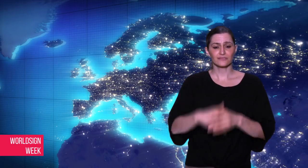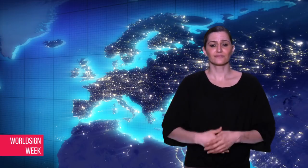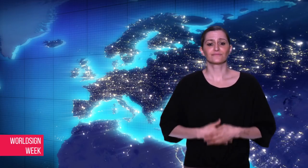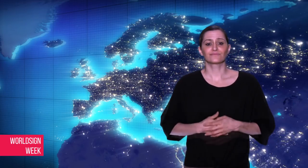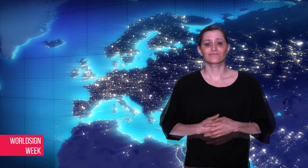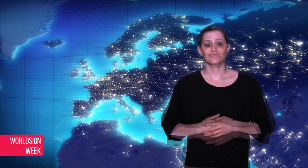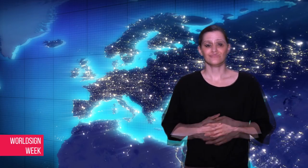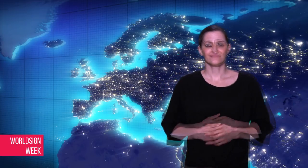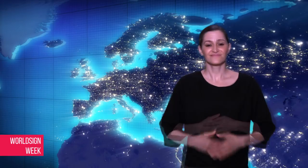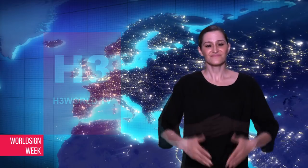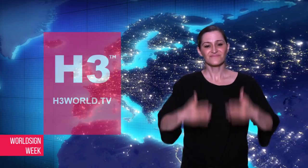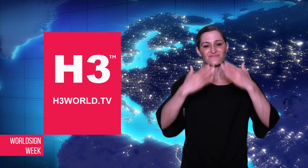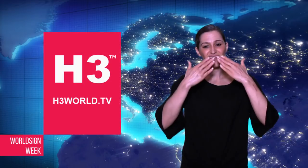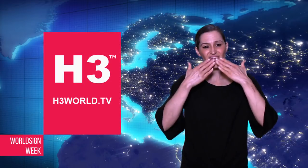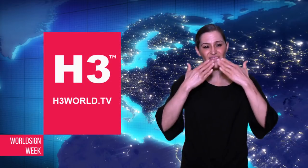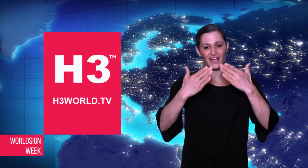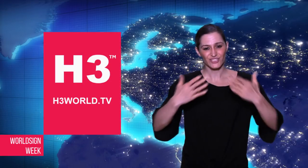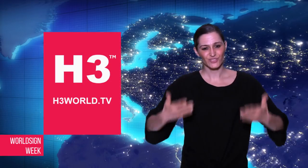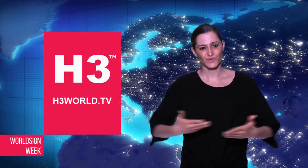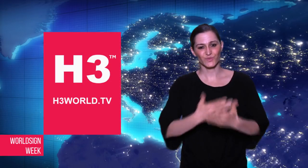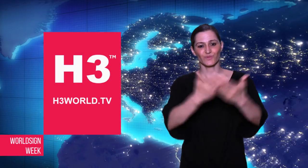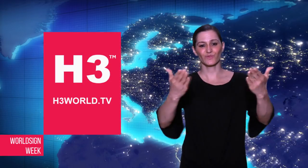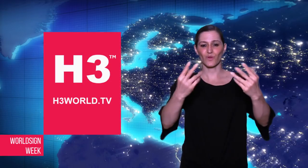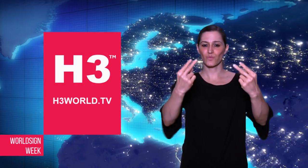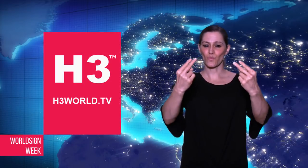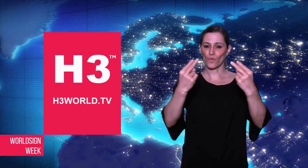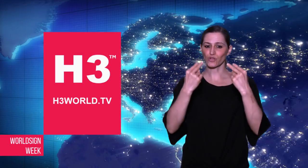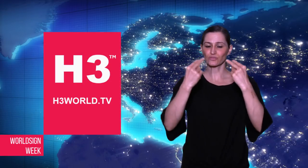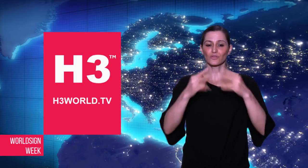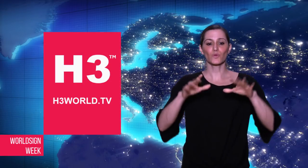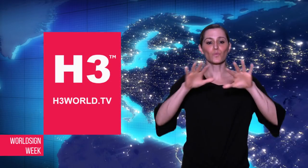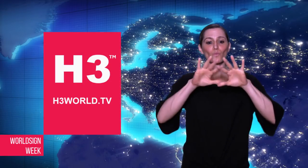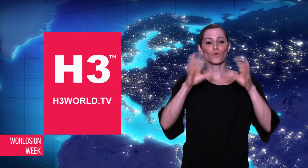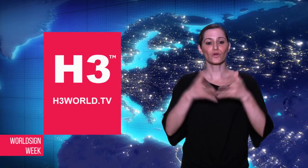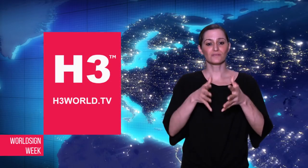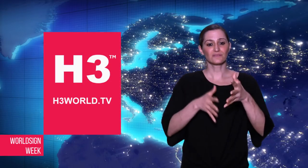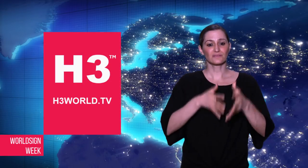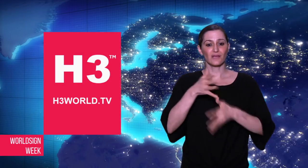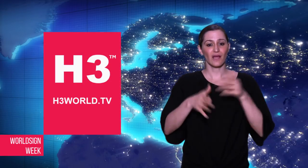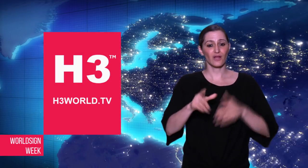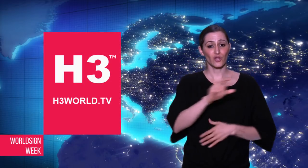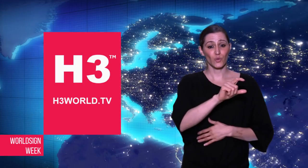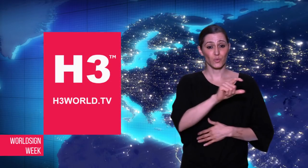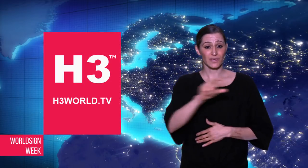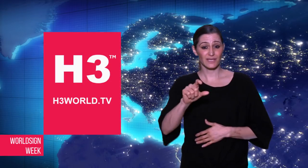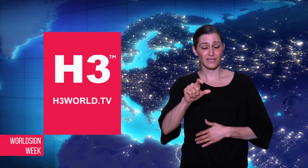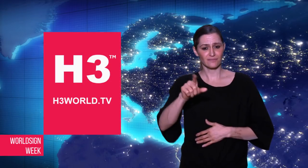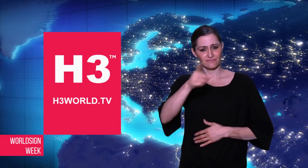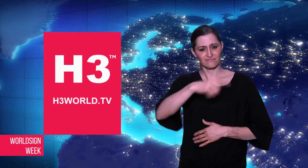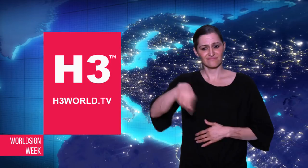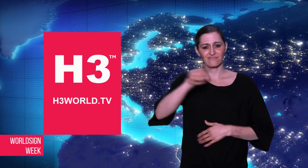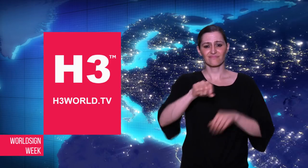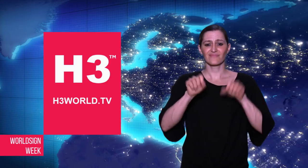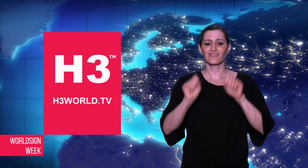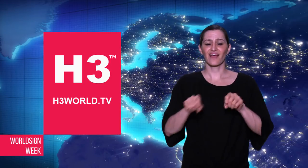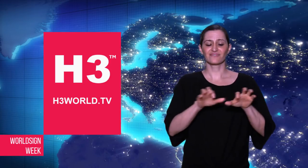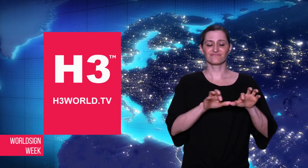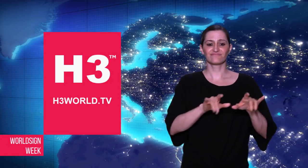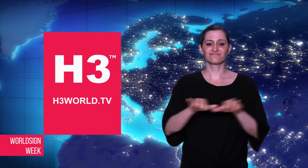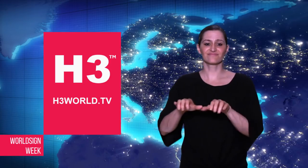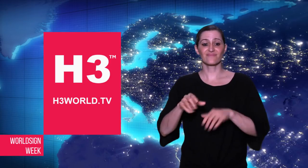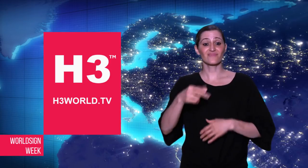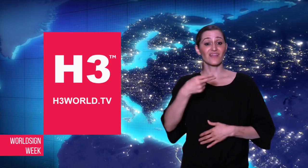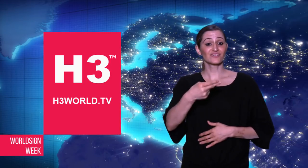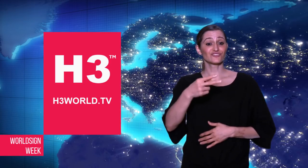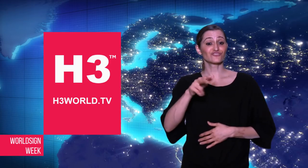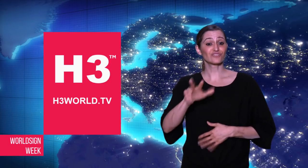Thank you for watching WorldSign Week, visit